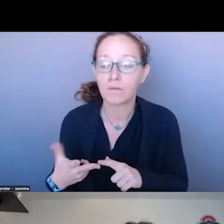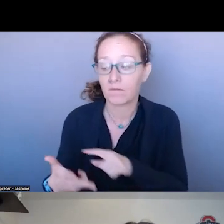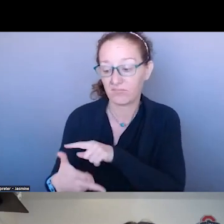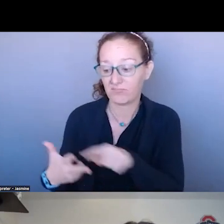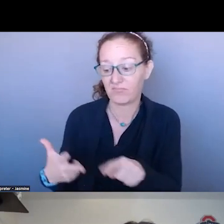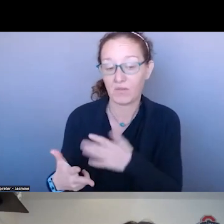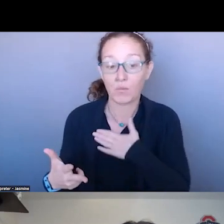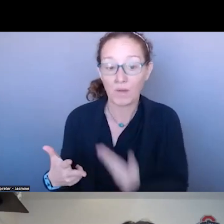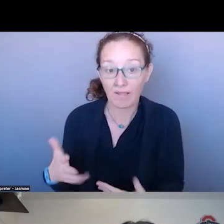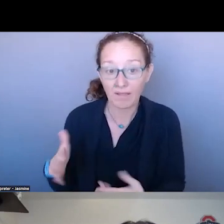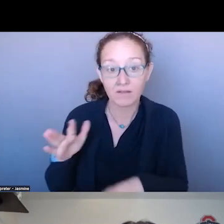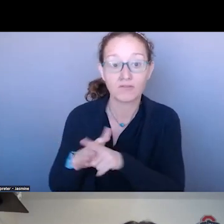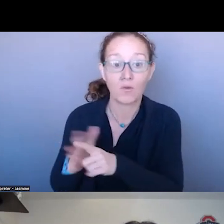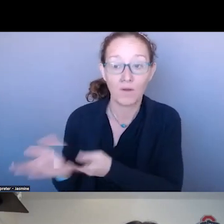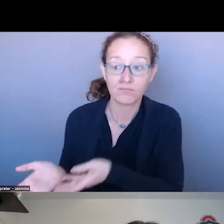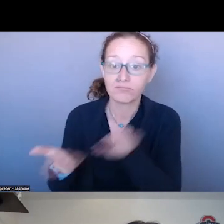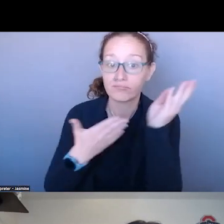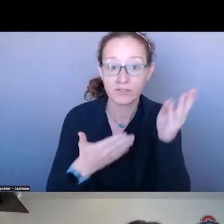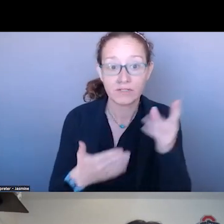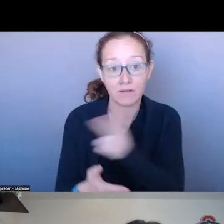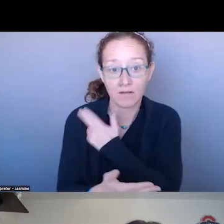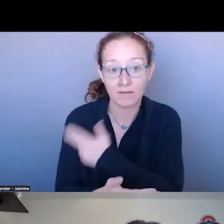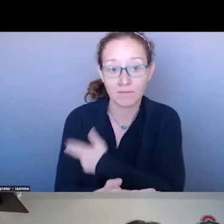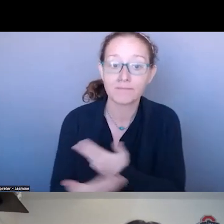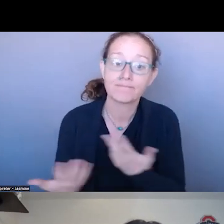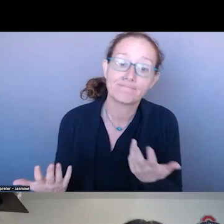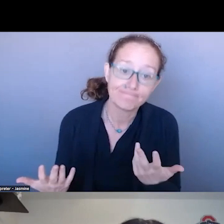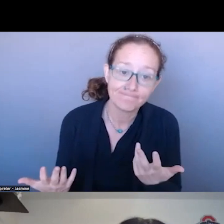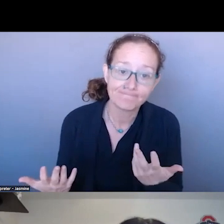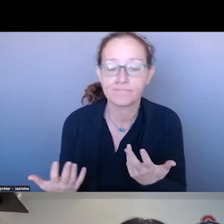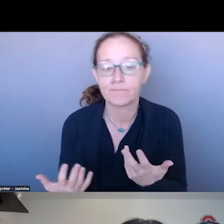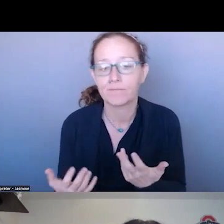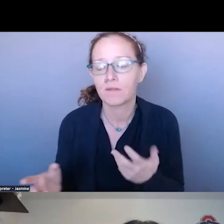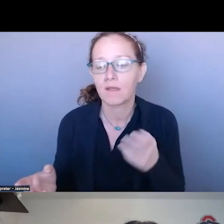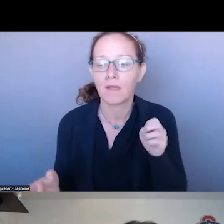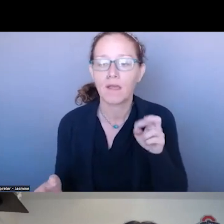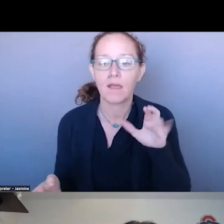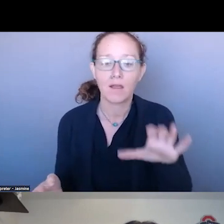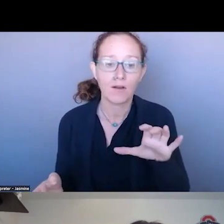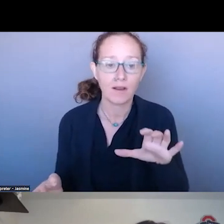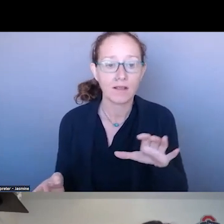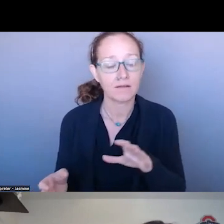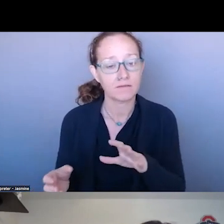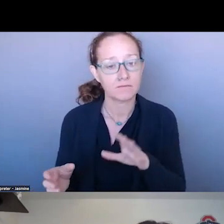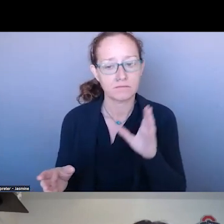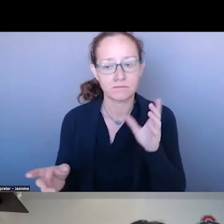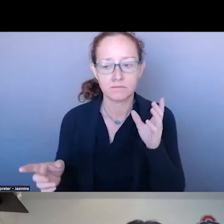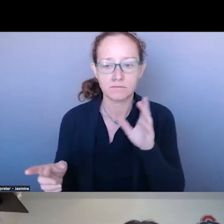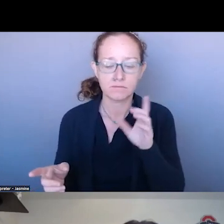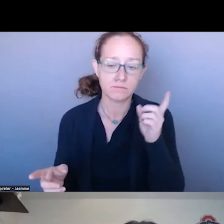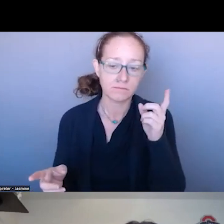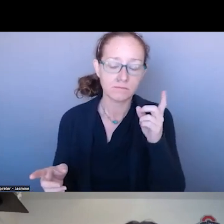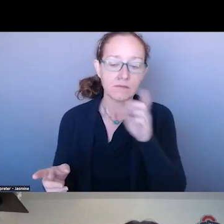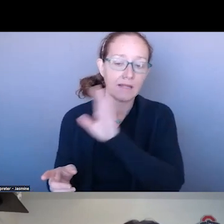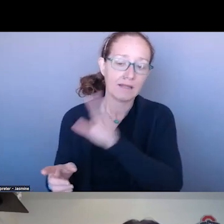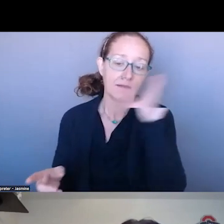I IMMEDIATELY -- WHEN I HEARD HIS PRESENTATION, I HAD TO GO AND